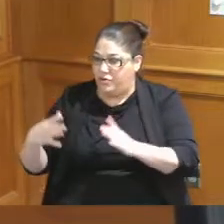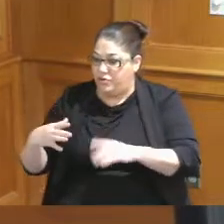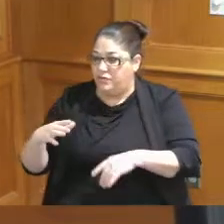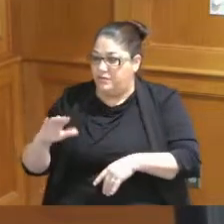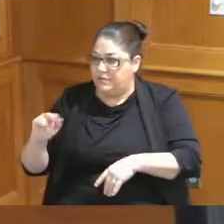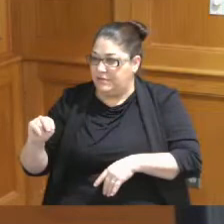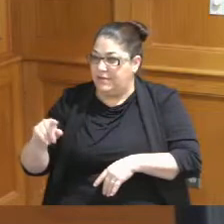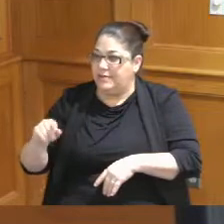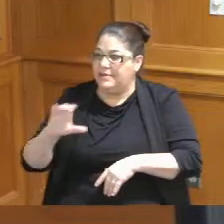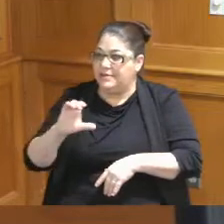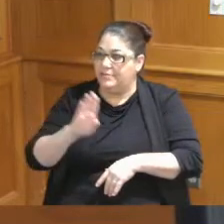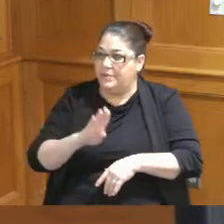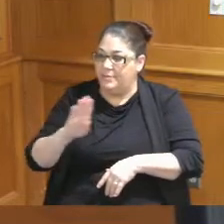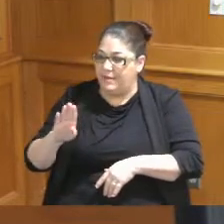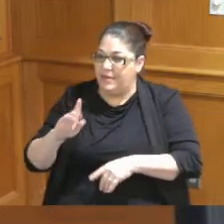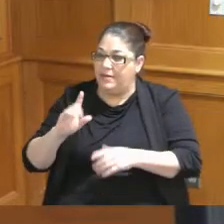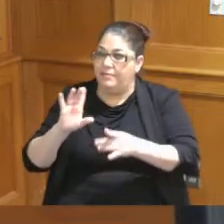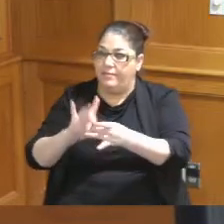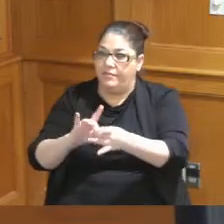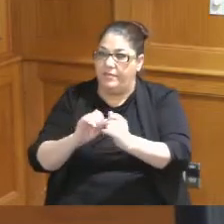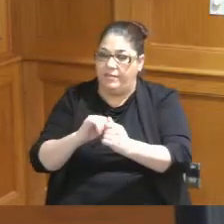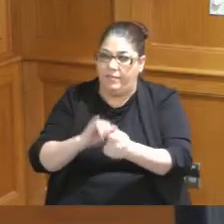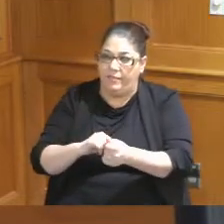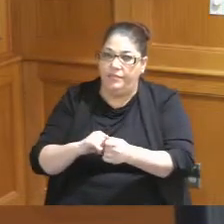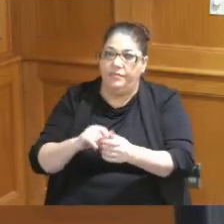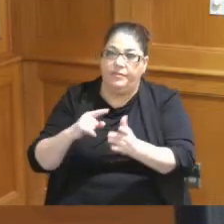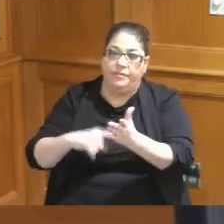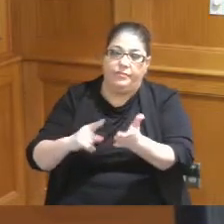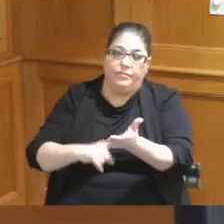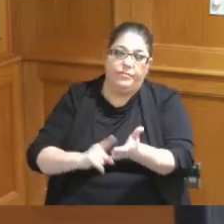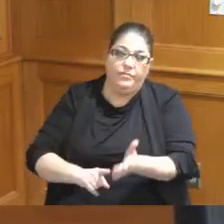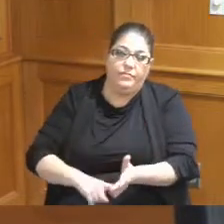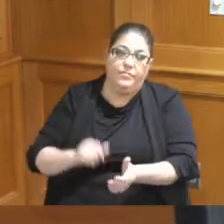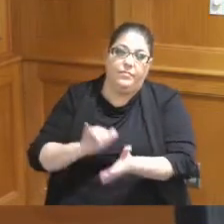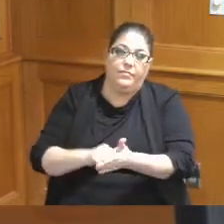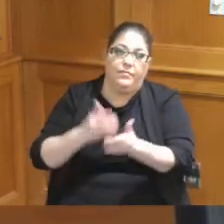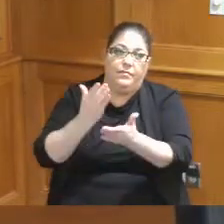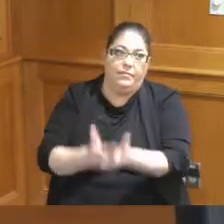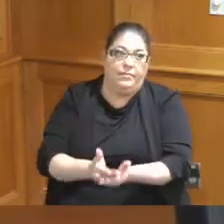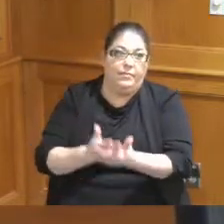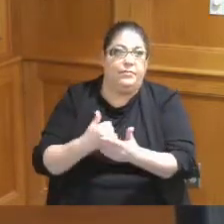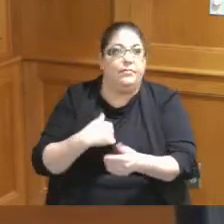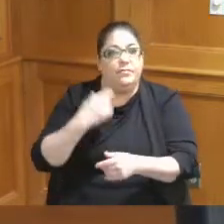the CVB as quickly as possible to outline that so the Board has that understanding and has approved